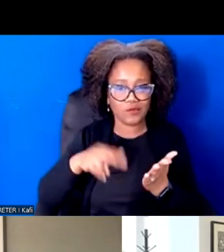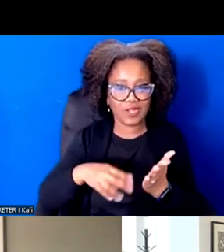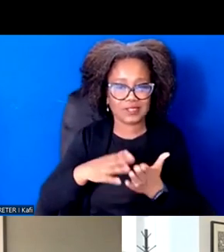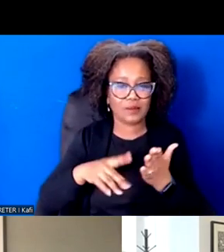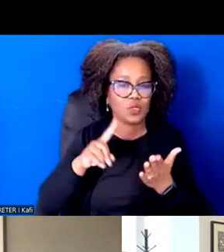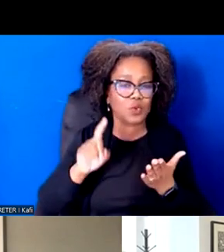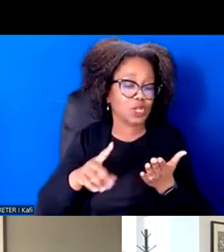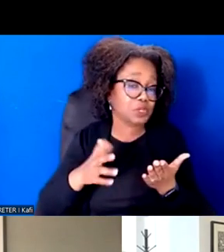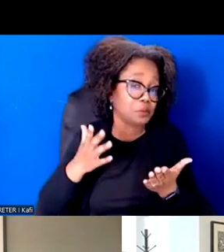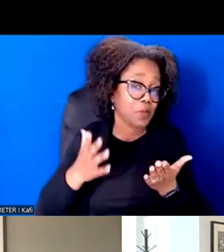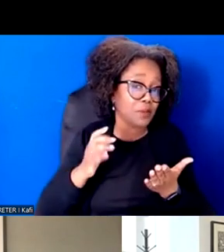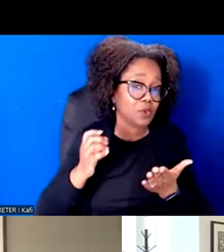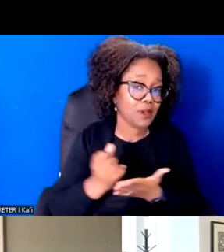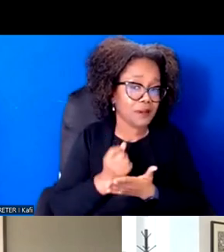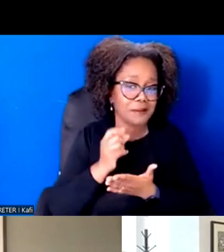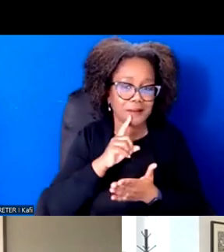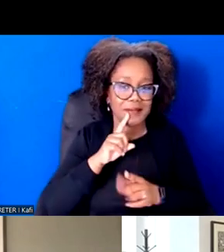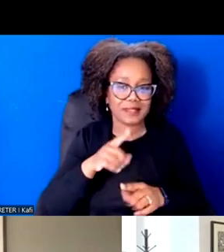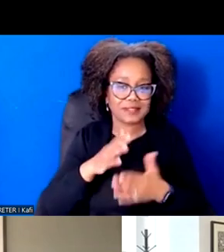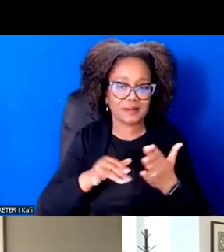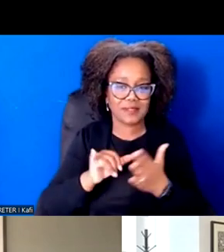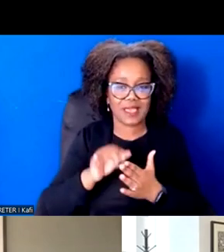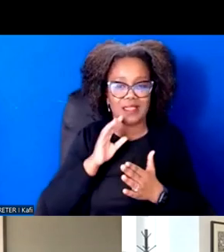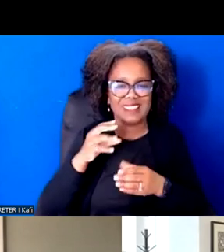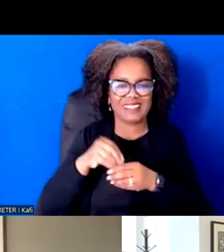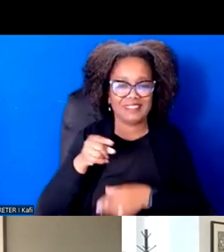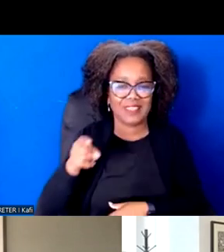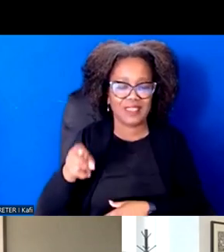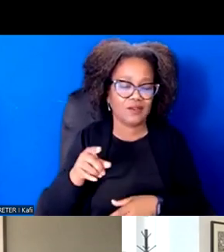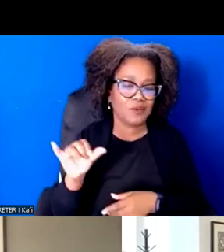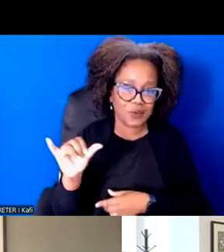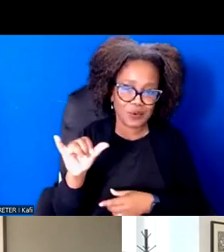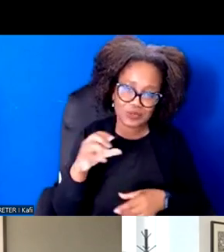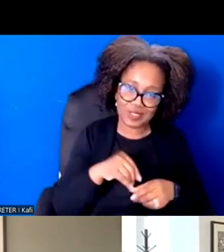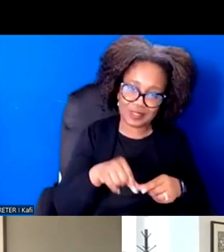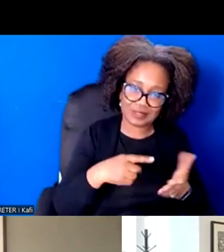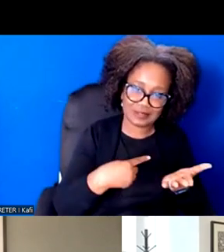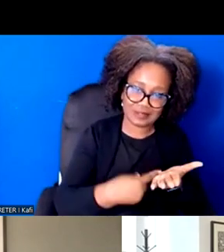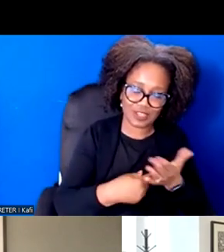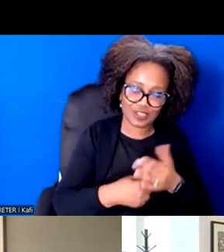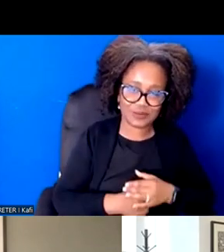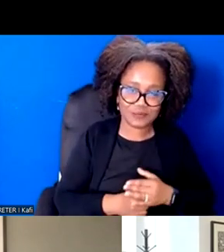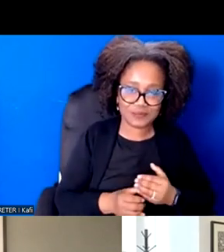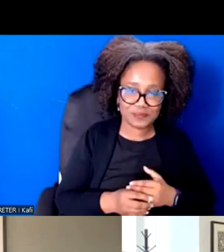there and then you can weave some of that in this discussion. And then lastly, because we're a little bit behind where we wanted to be.